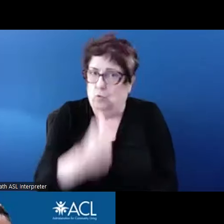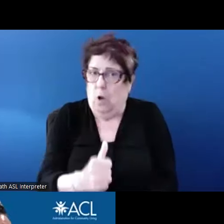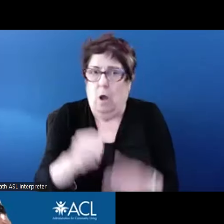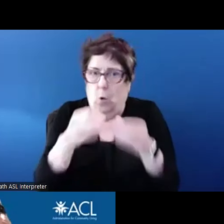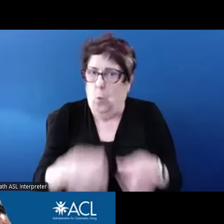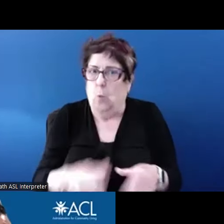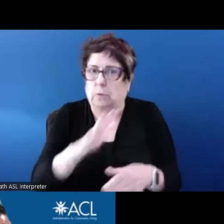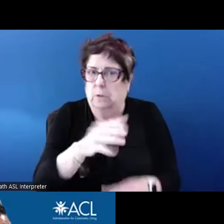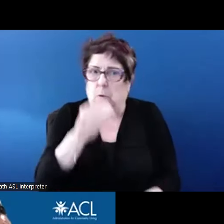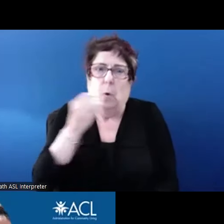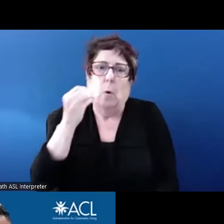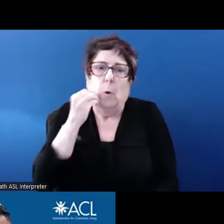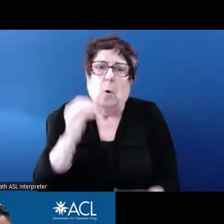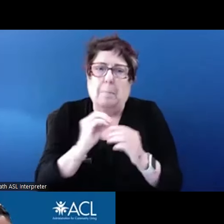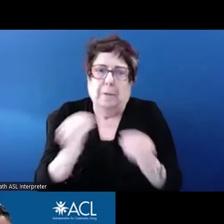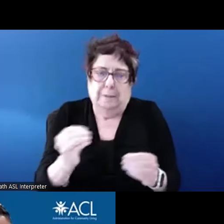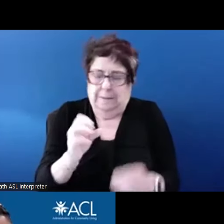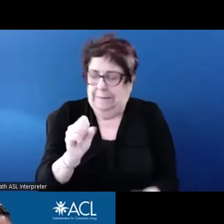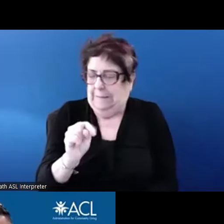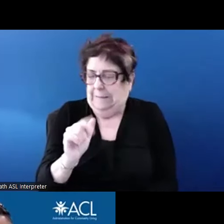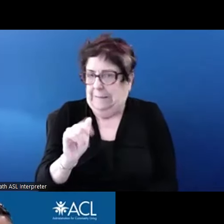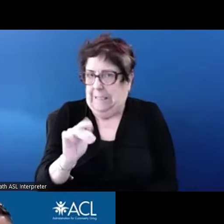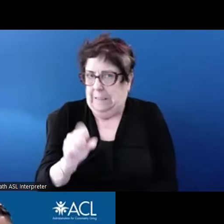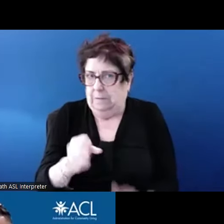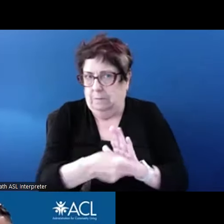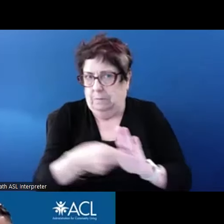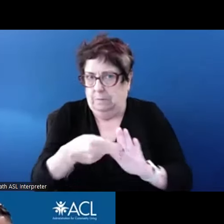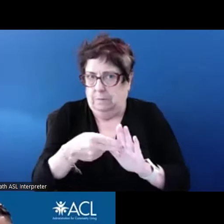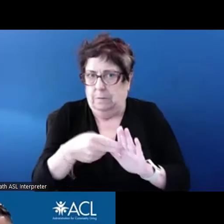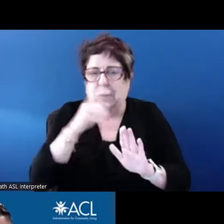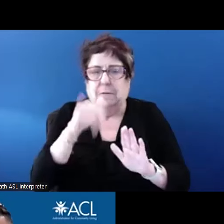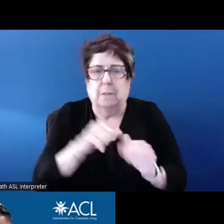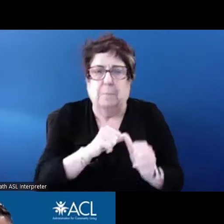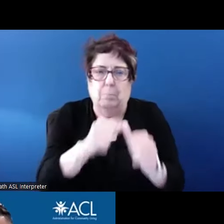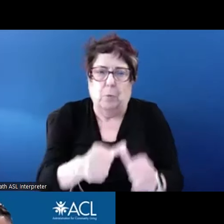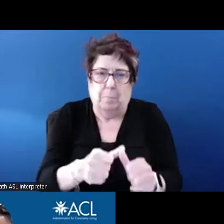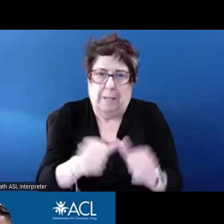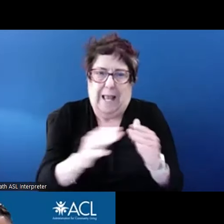it is considered a permanent housing to permanent housing transfer if their long-term rental